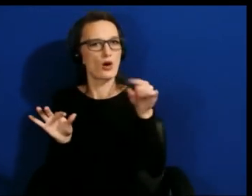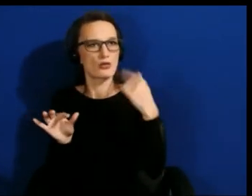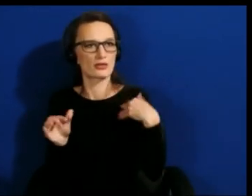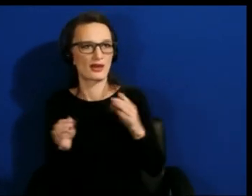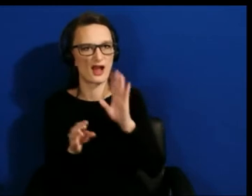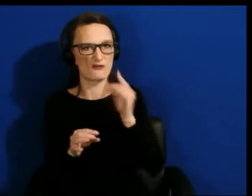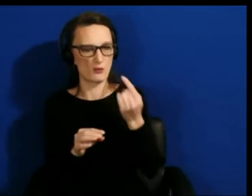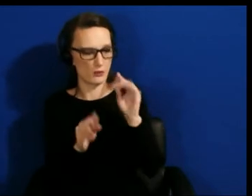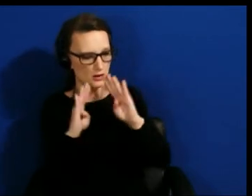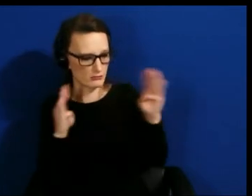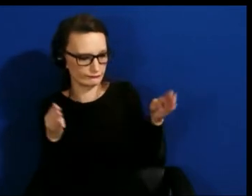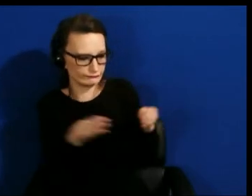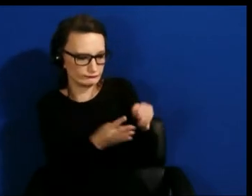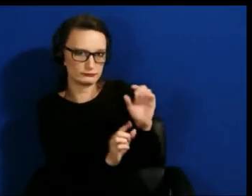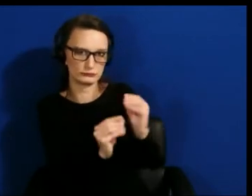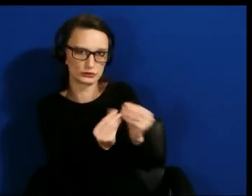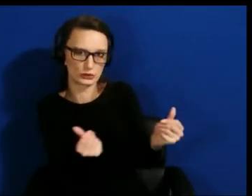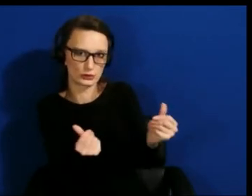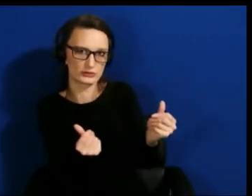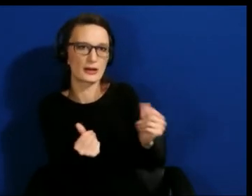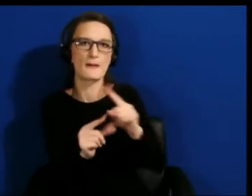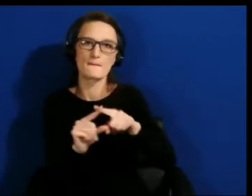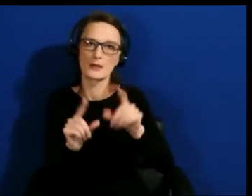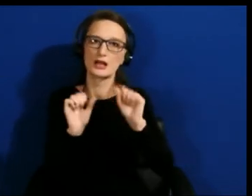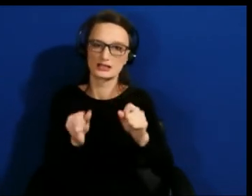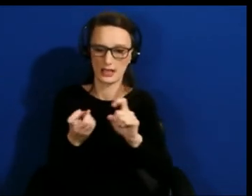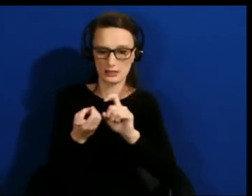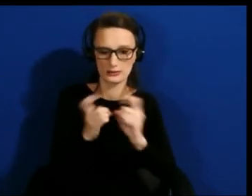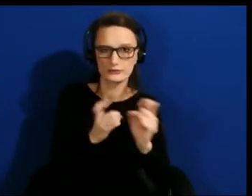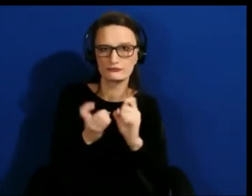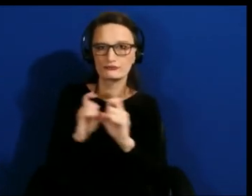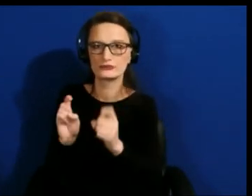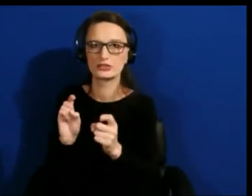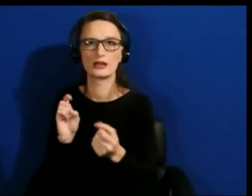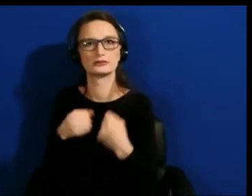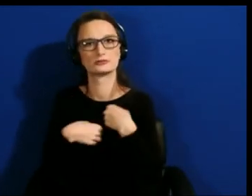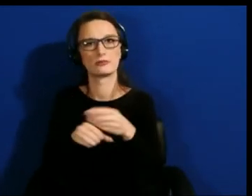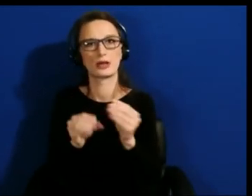more comfortable solutions using different senses.